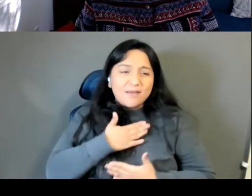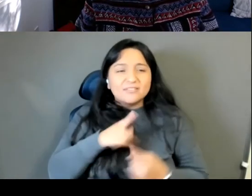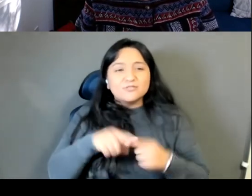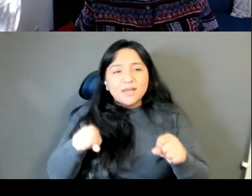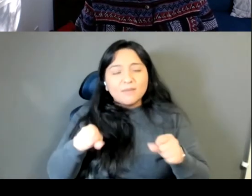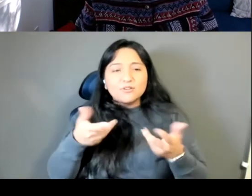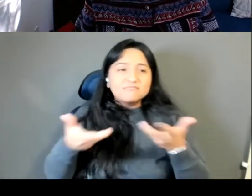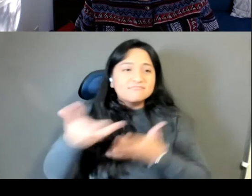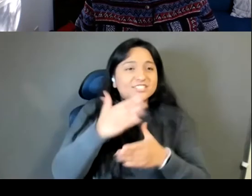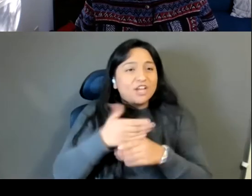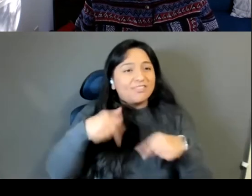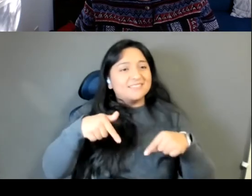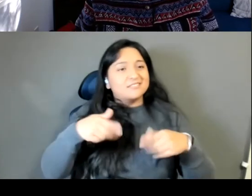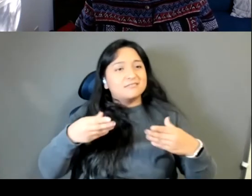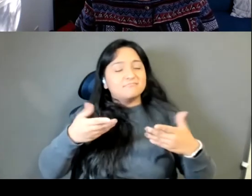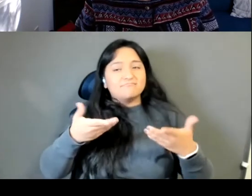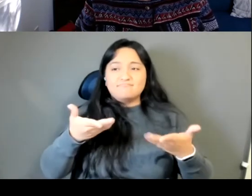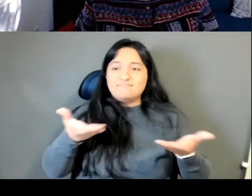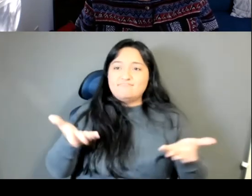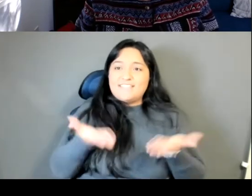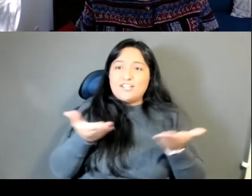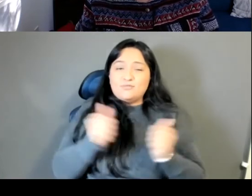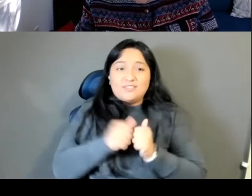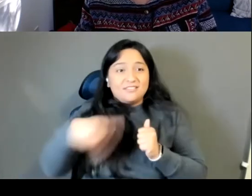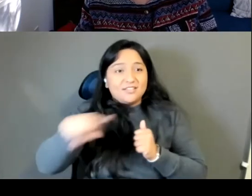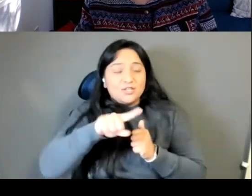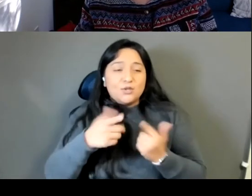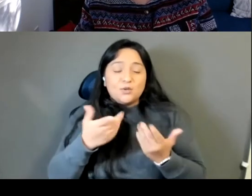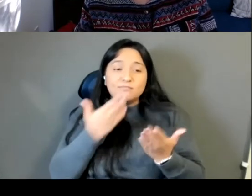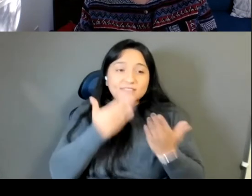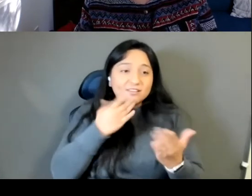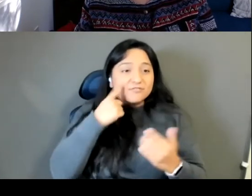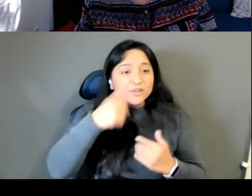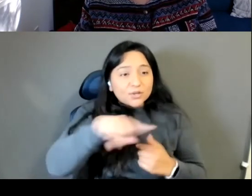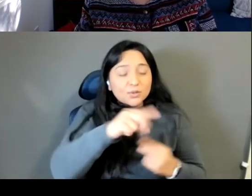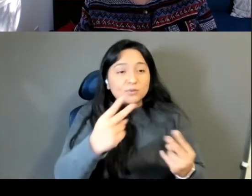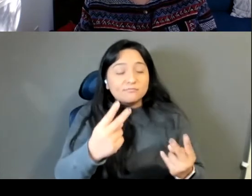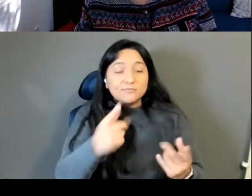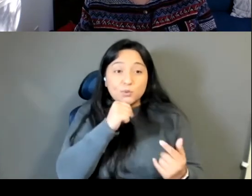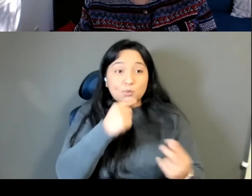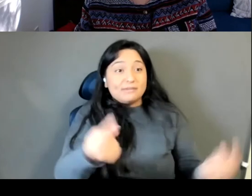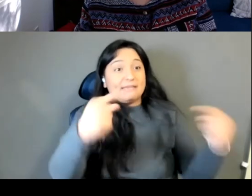to everybody who came, there's so many people I love and that I wish I could see and funk in person.